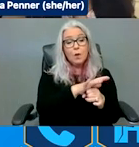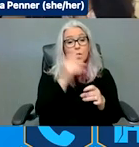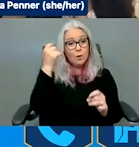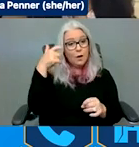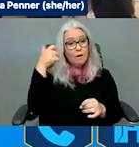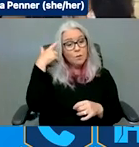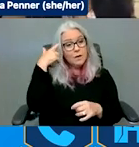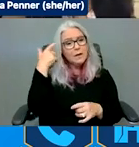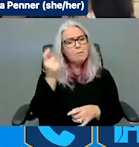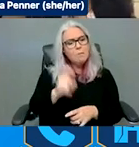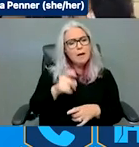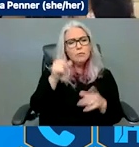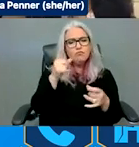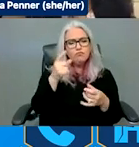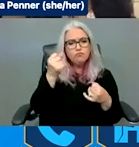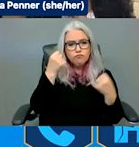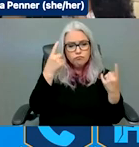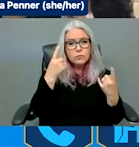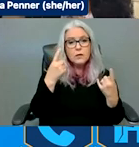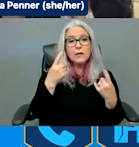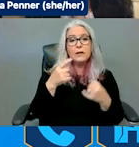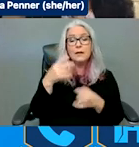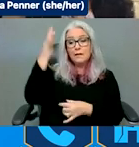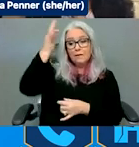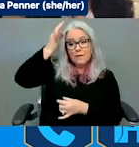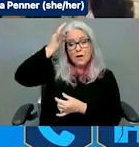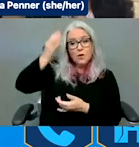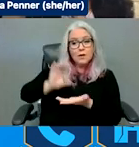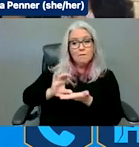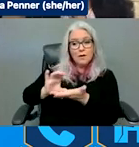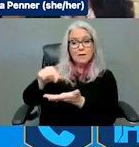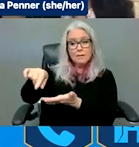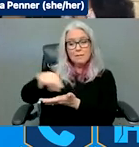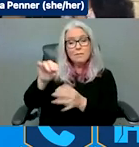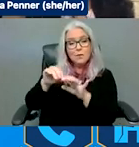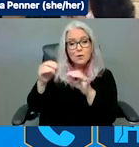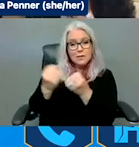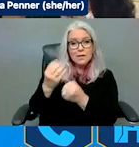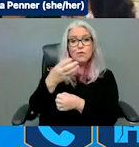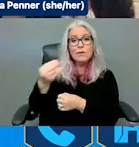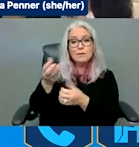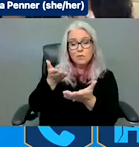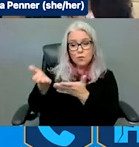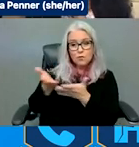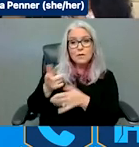federally-funded disaster-related programs and services must be accessible under the Americans with Disabilities Act and